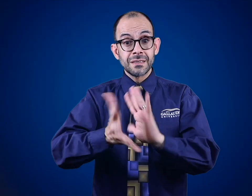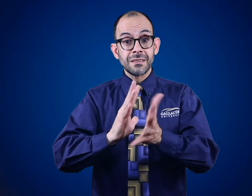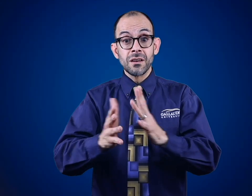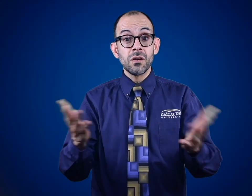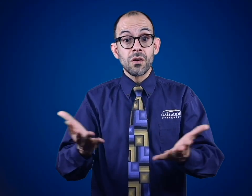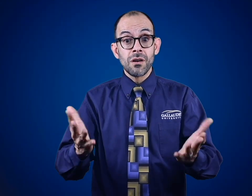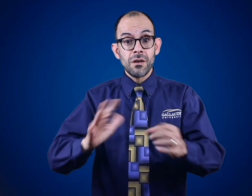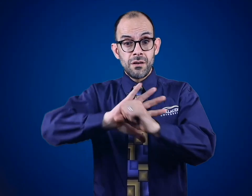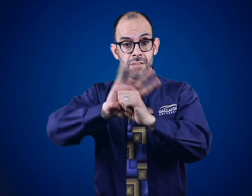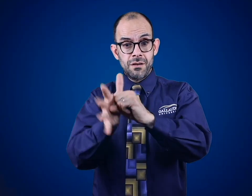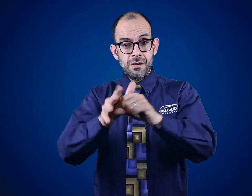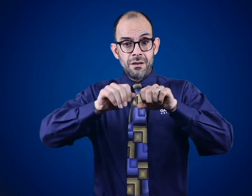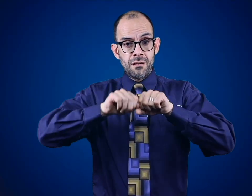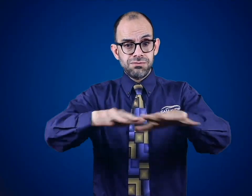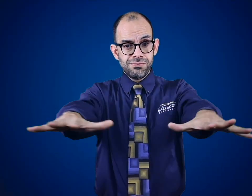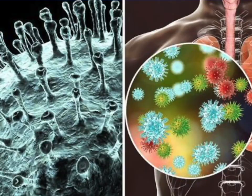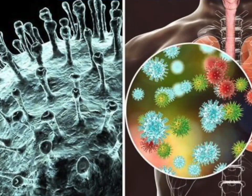This is how we sign 'coronavirus'.